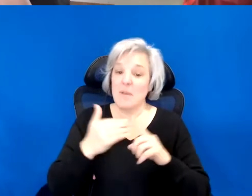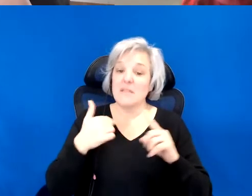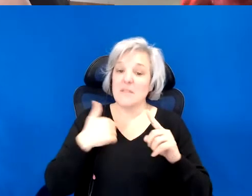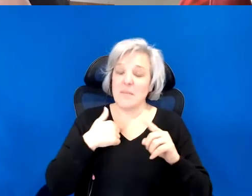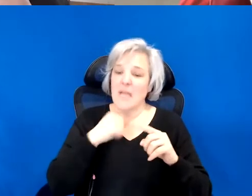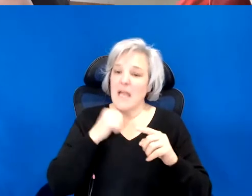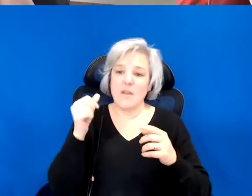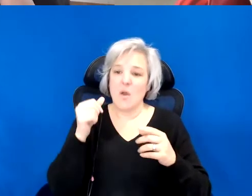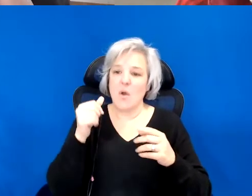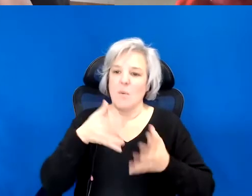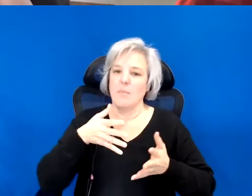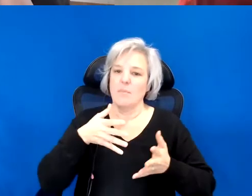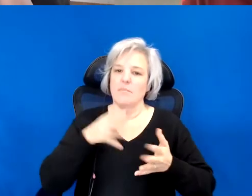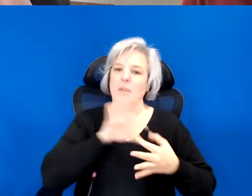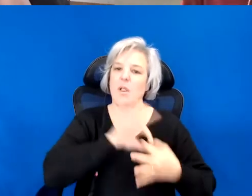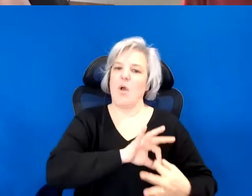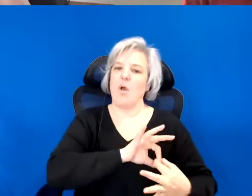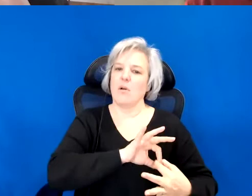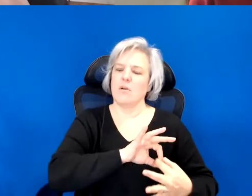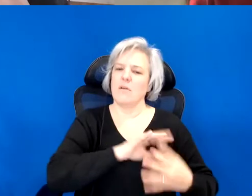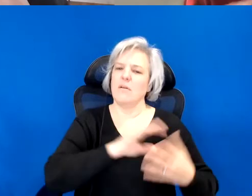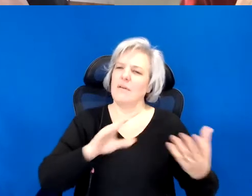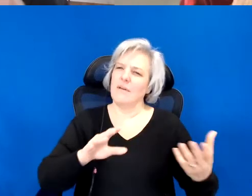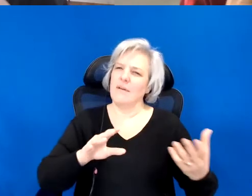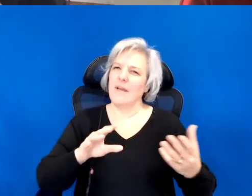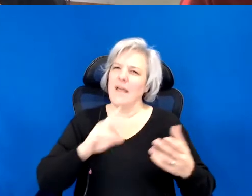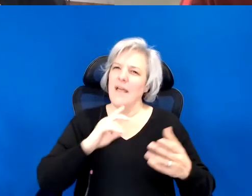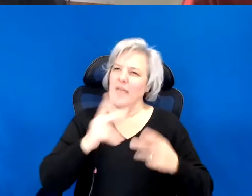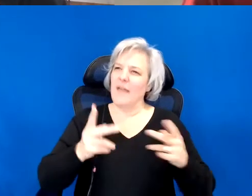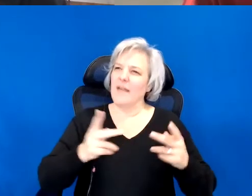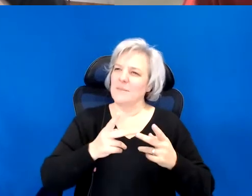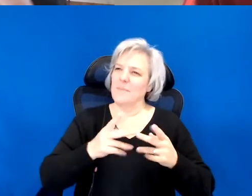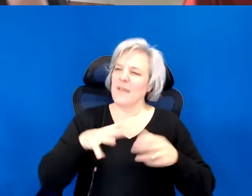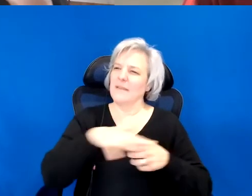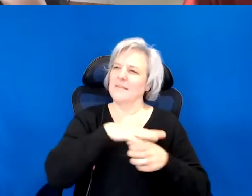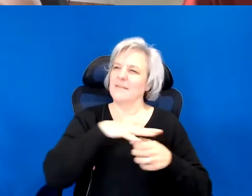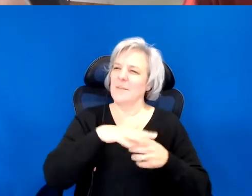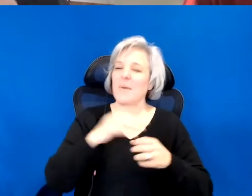belong, and then being in that kind of space, but in a very beautiful way.